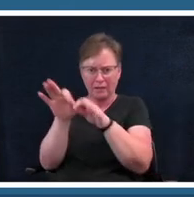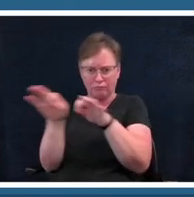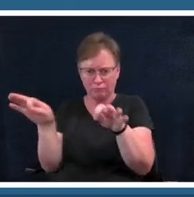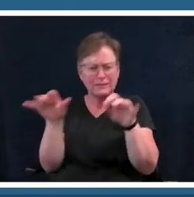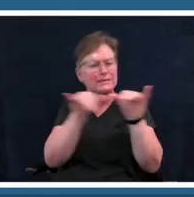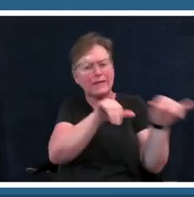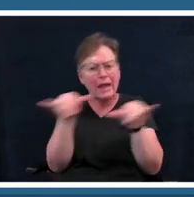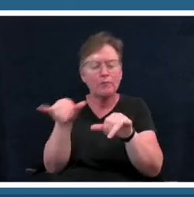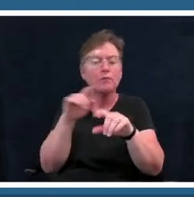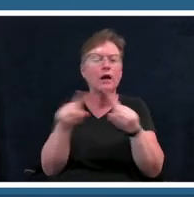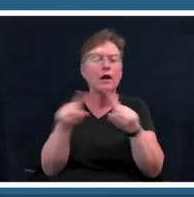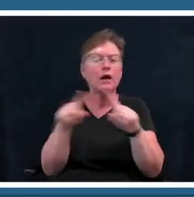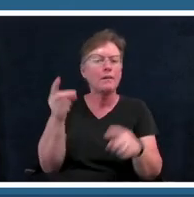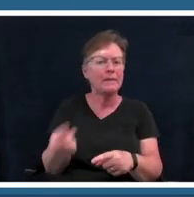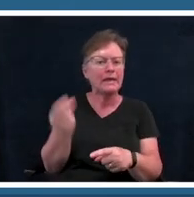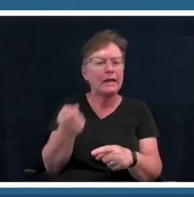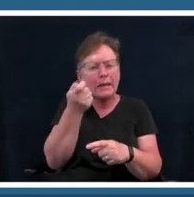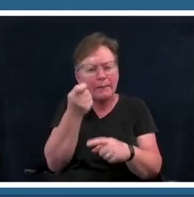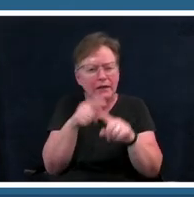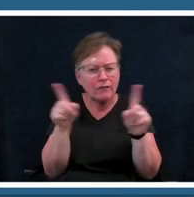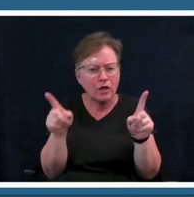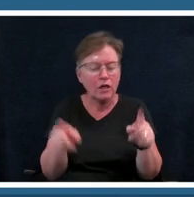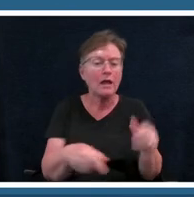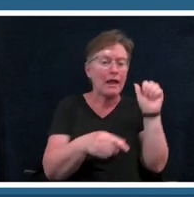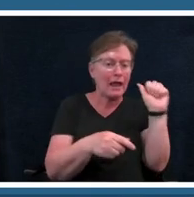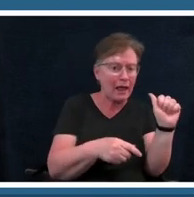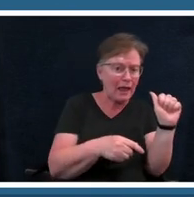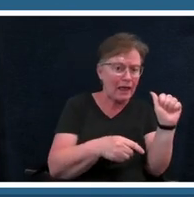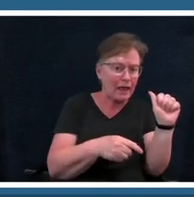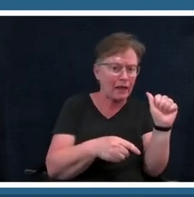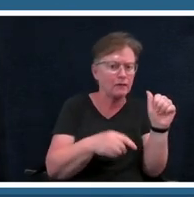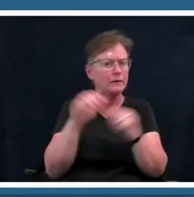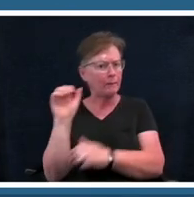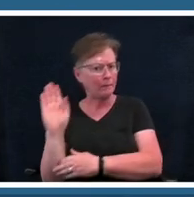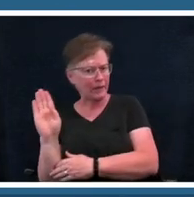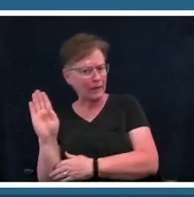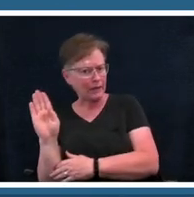talking about in the a and it says it